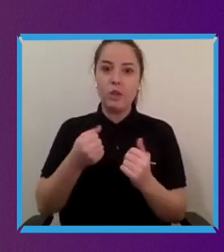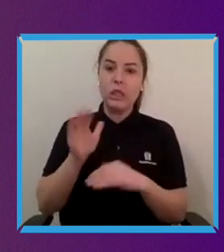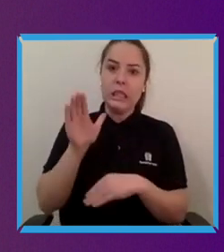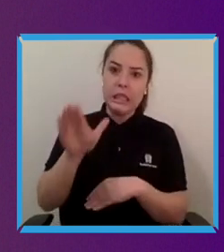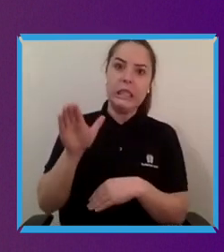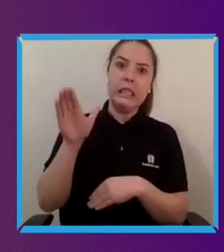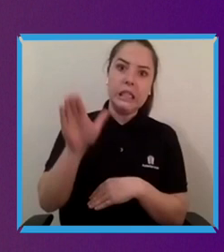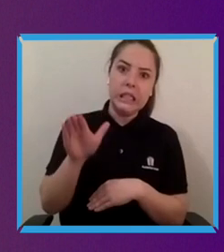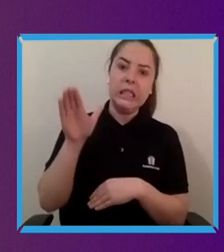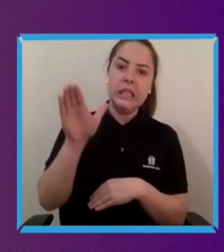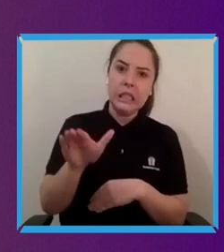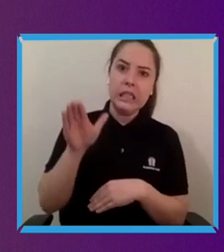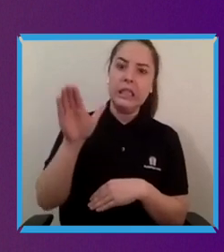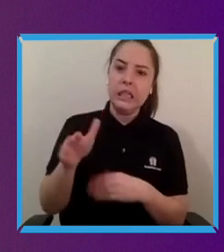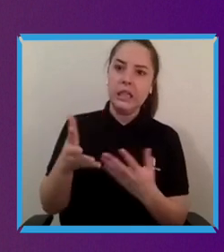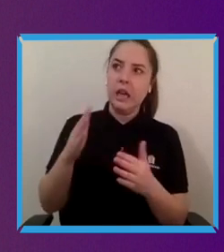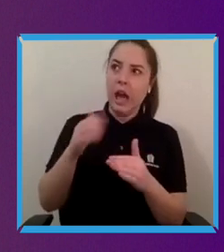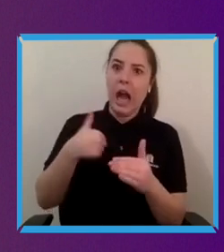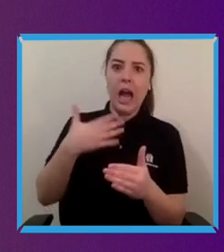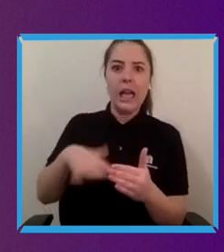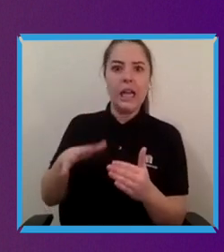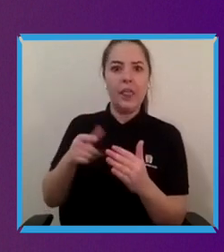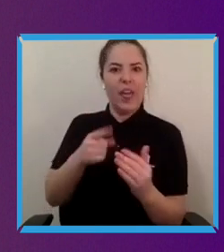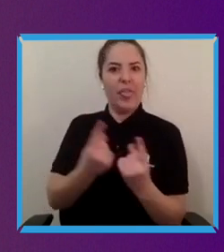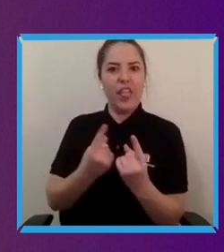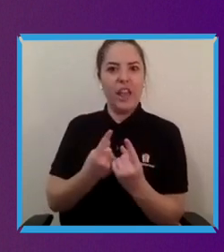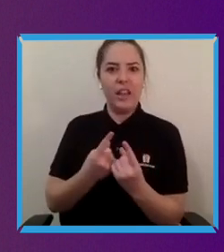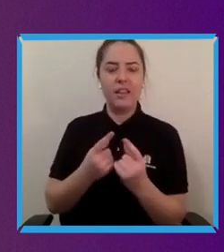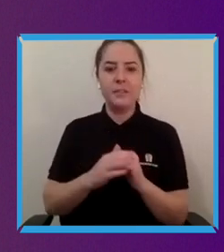whereas in a sector that is so underserved like the world of disability